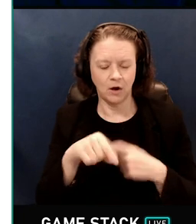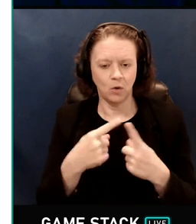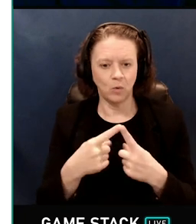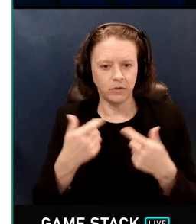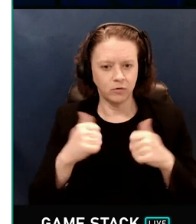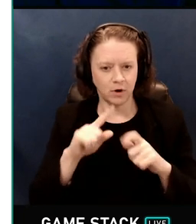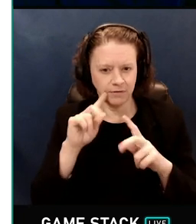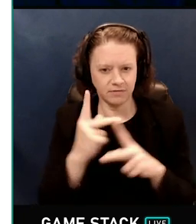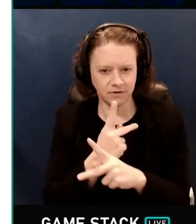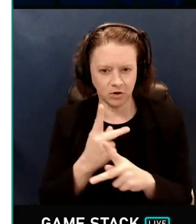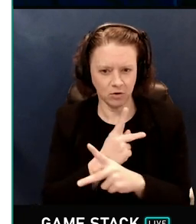blocked.